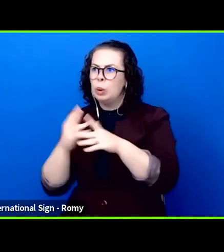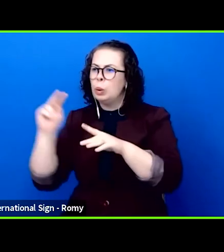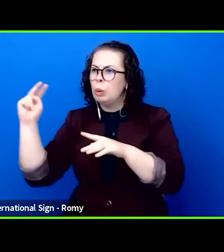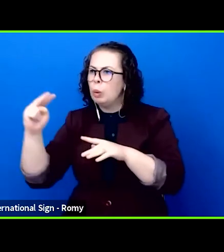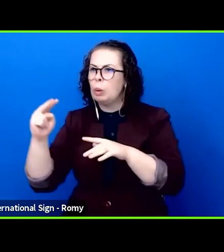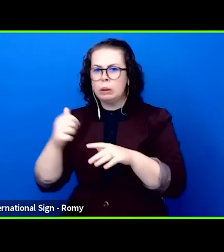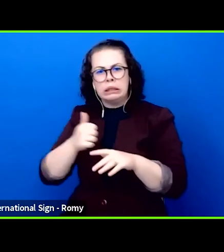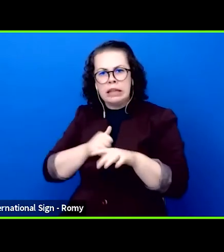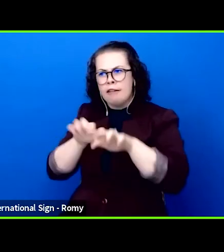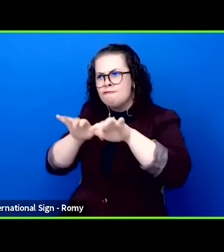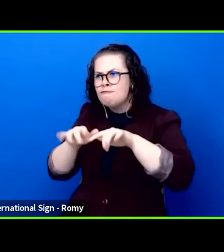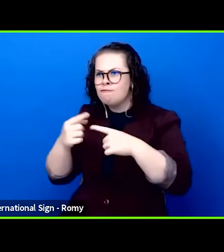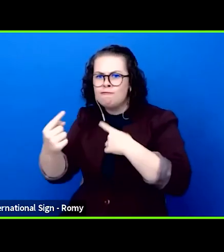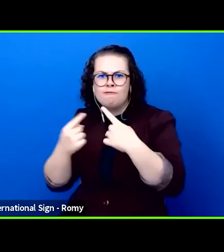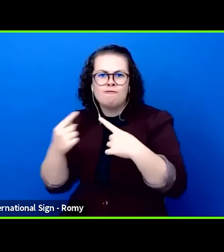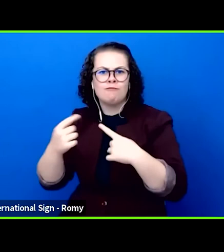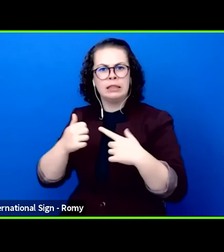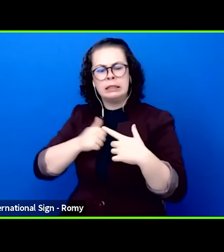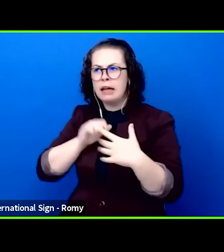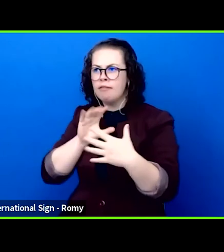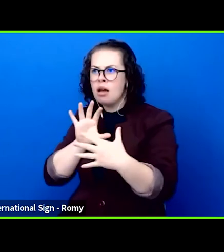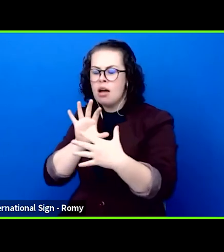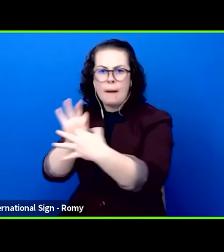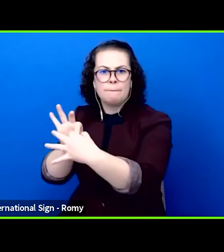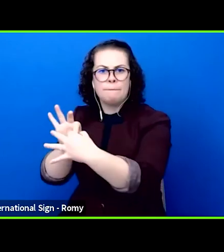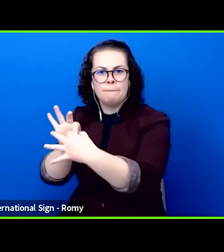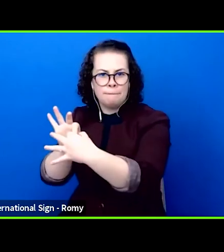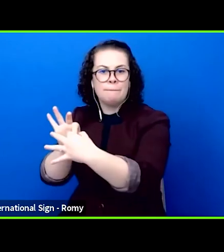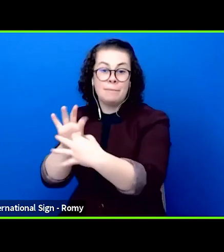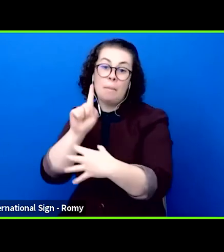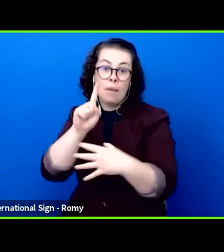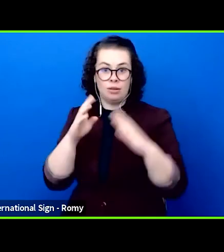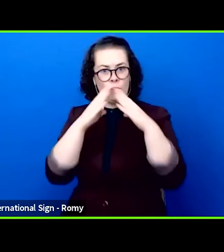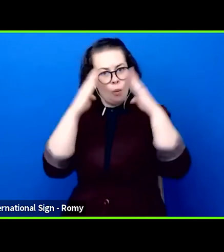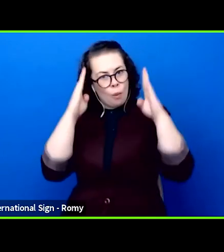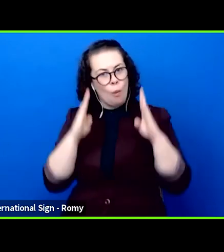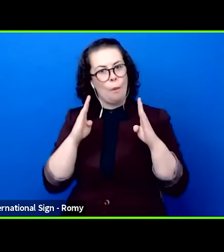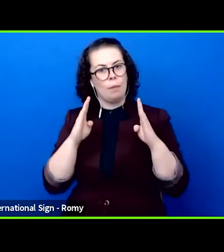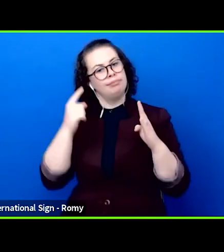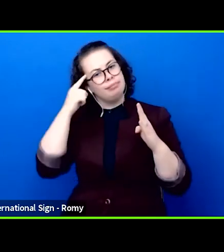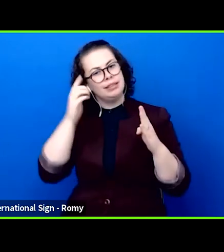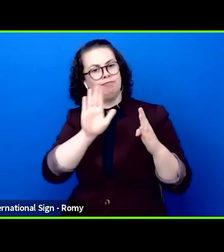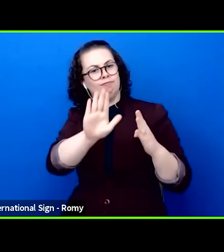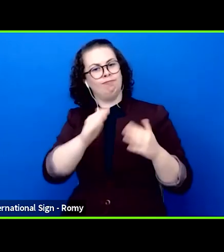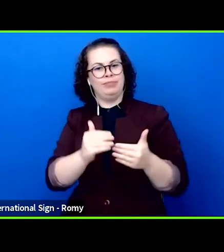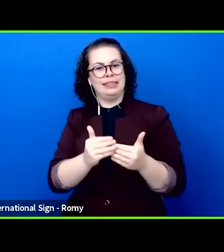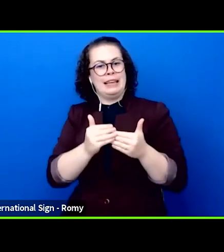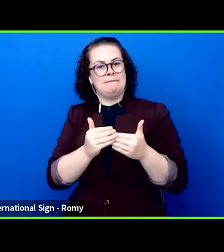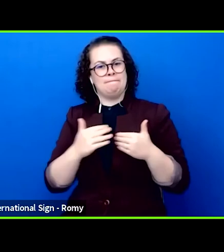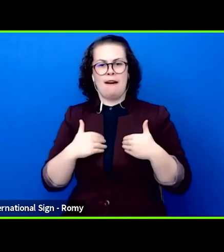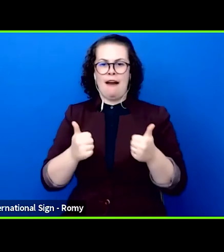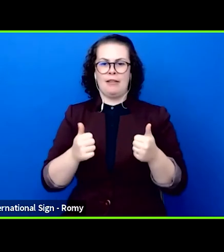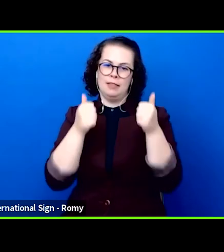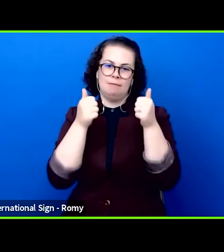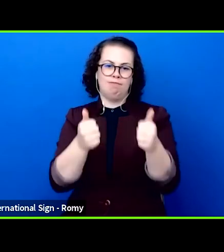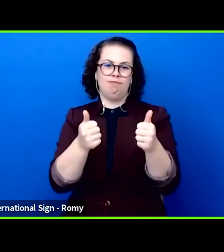all the necessary distance of course. The festival is also a bridge between independent artists and